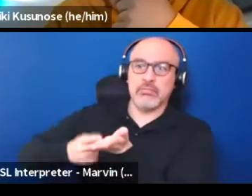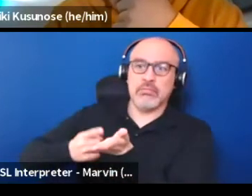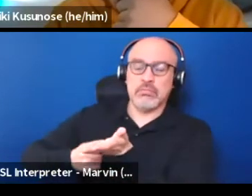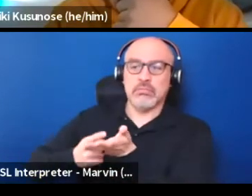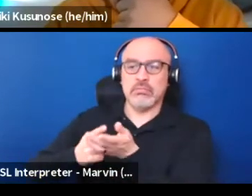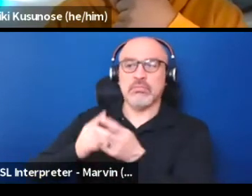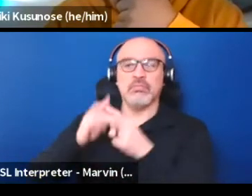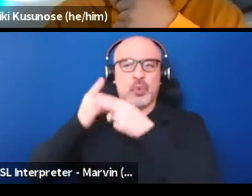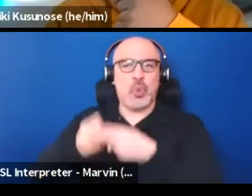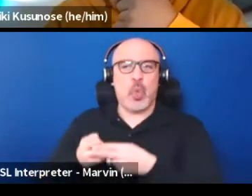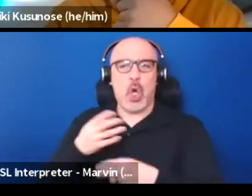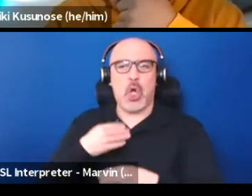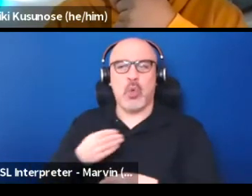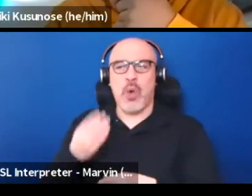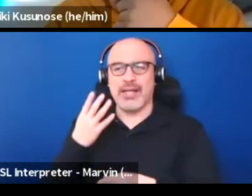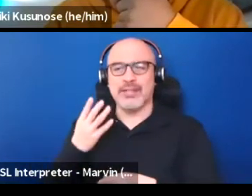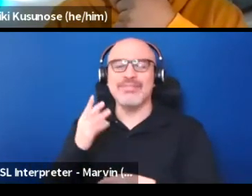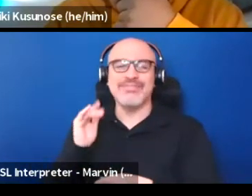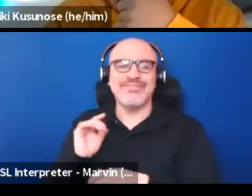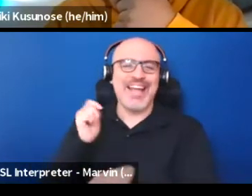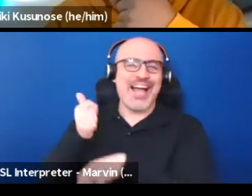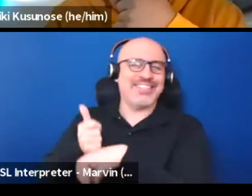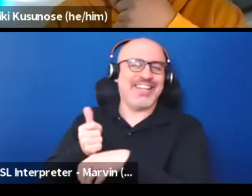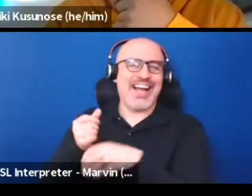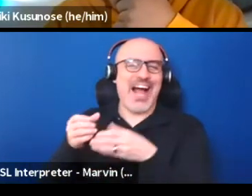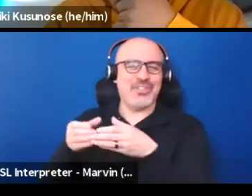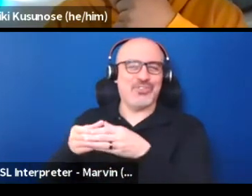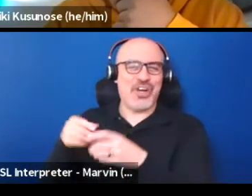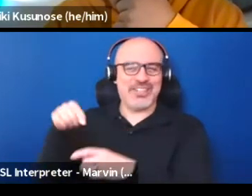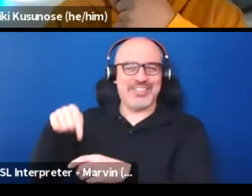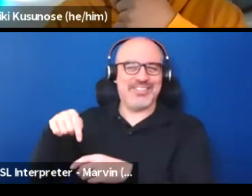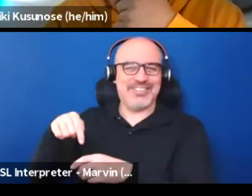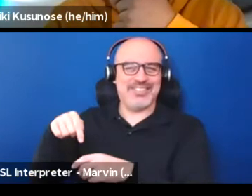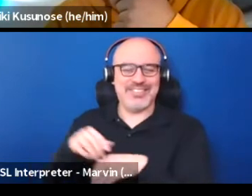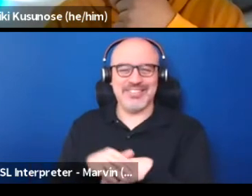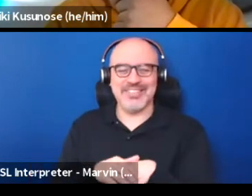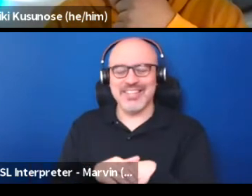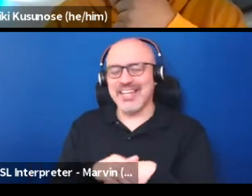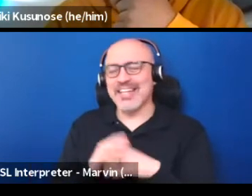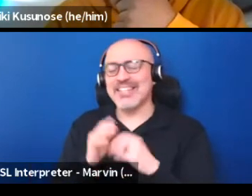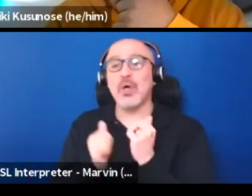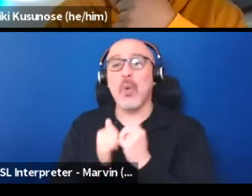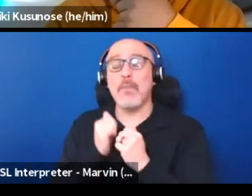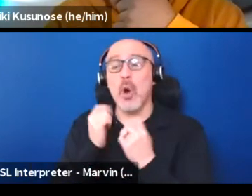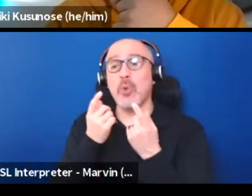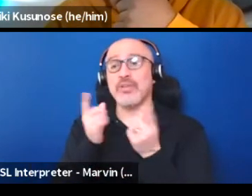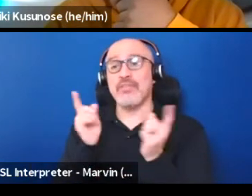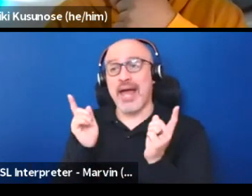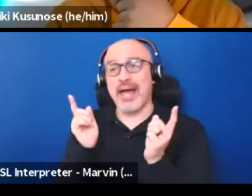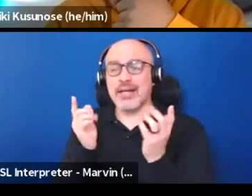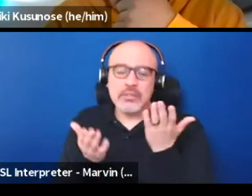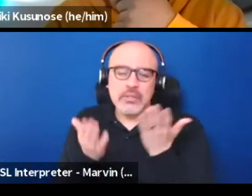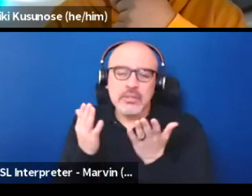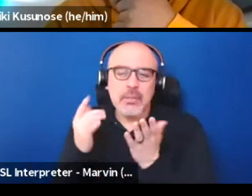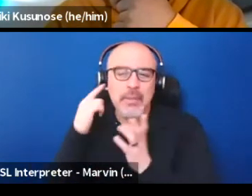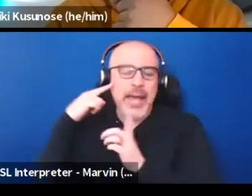It's a construct. So there's a lot of this, I really truly think, perhaps not optimistically but hopefully